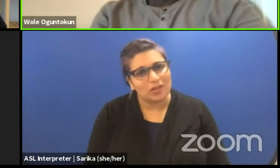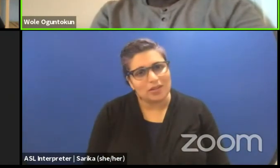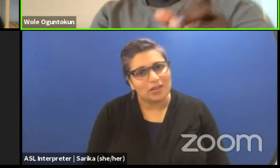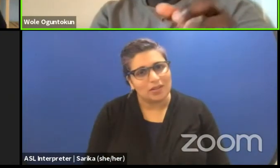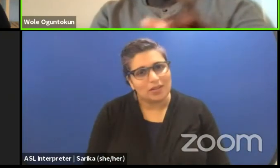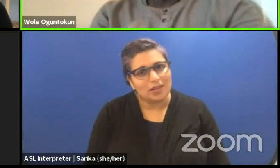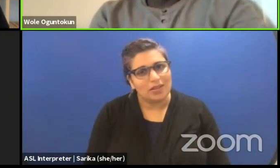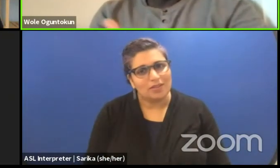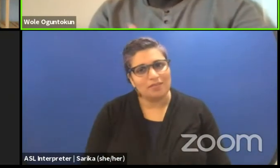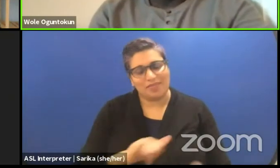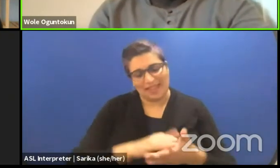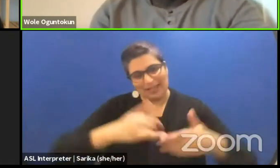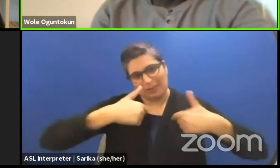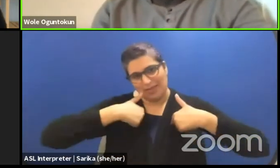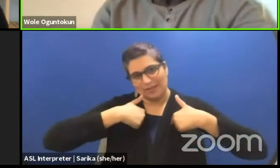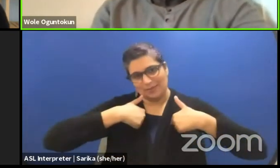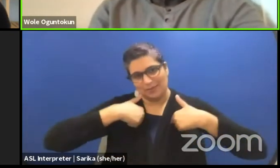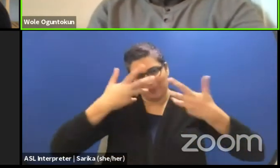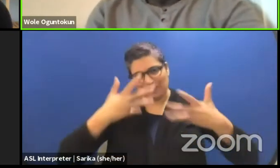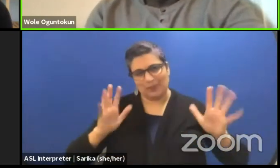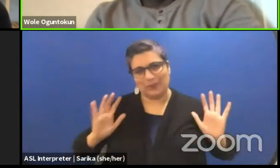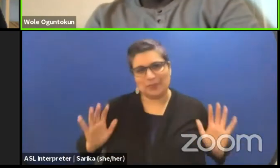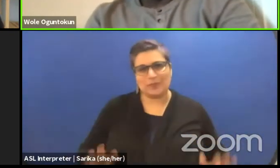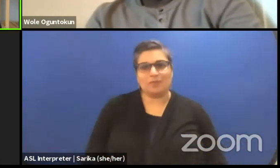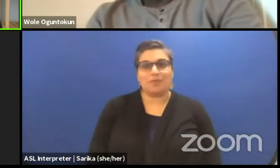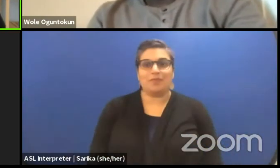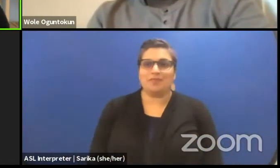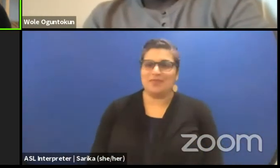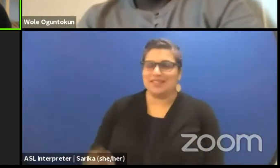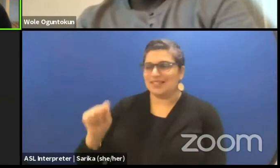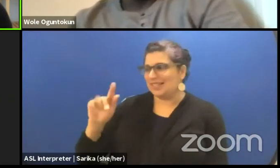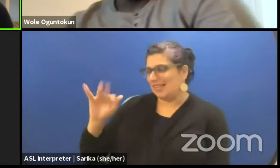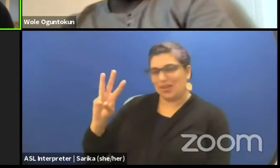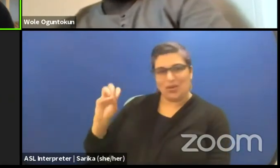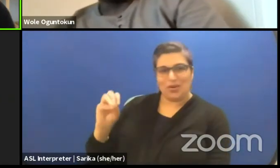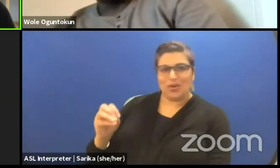That's me, that's done. Thank you for that, over to Adham.